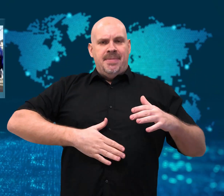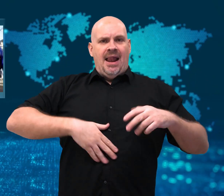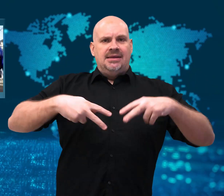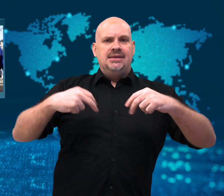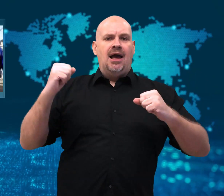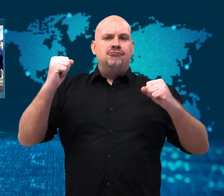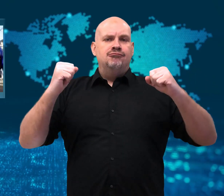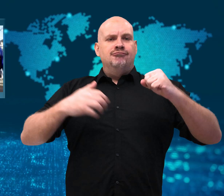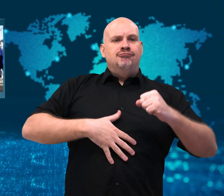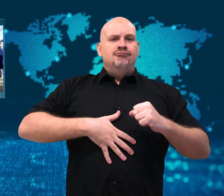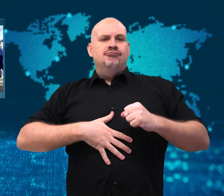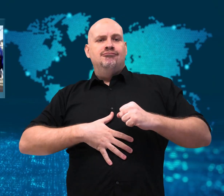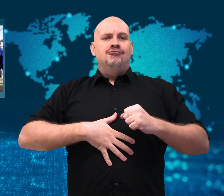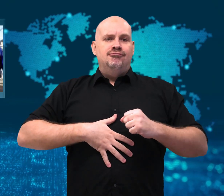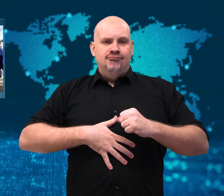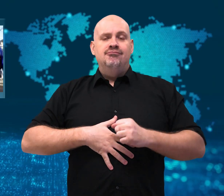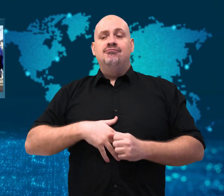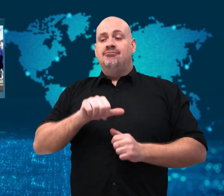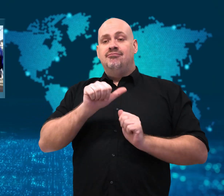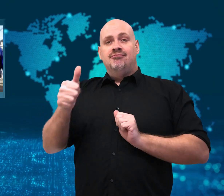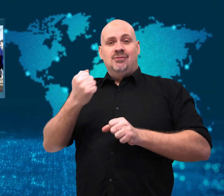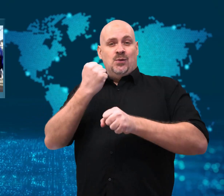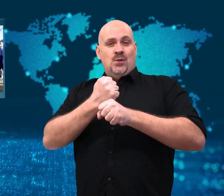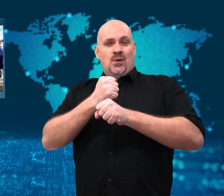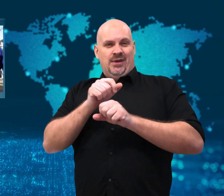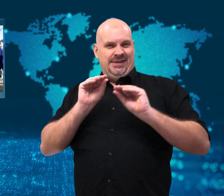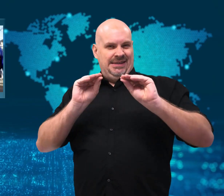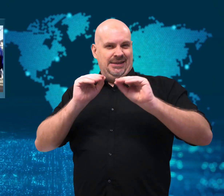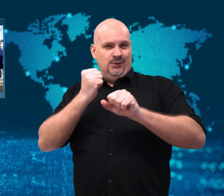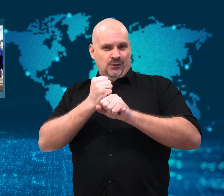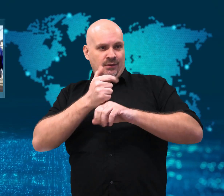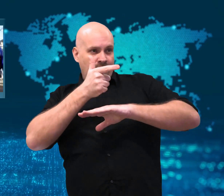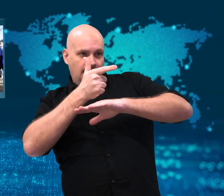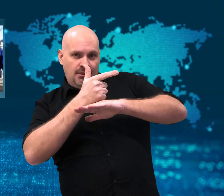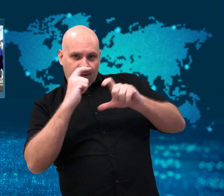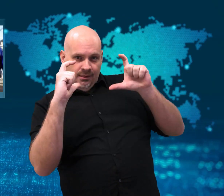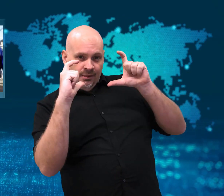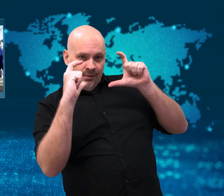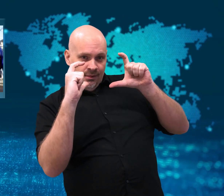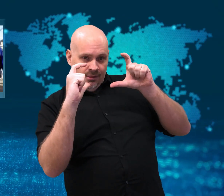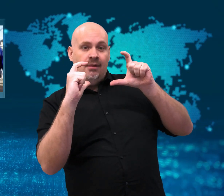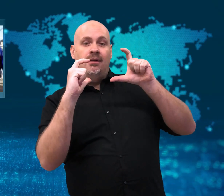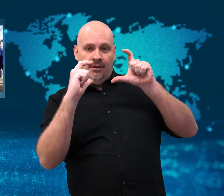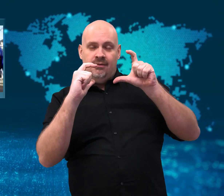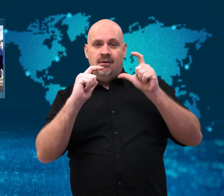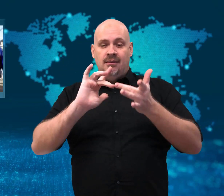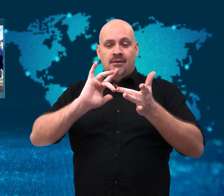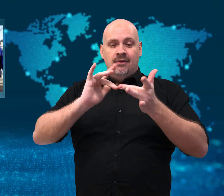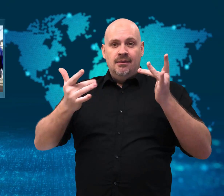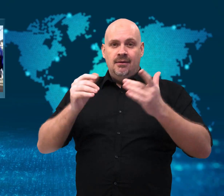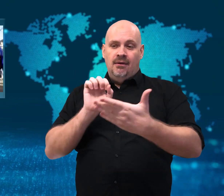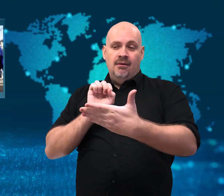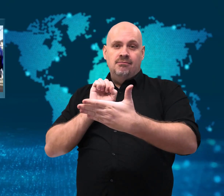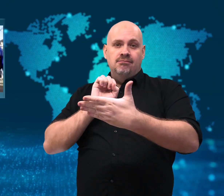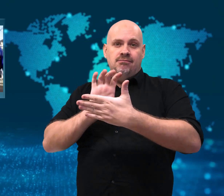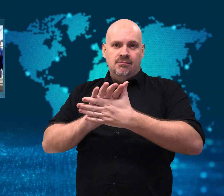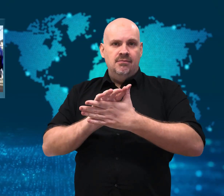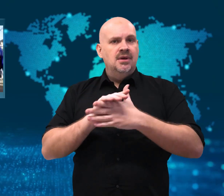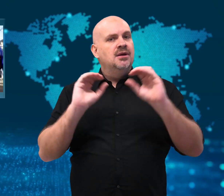Another teacher recorded her and posted it online without Aya's